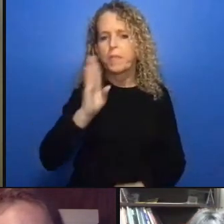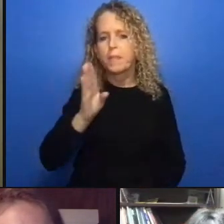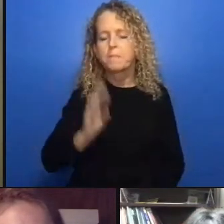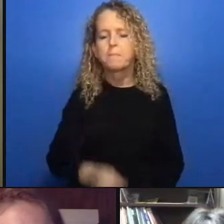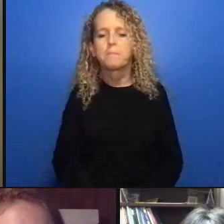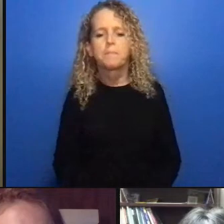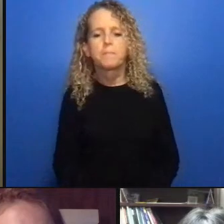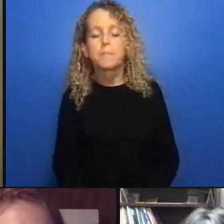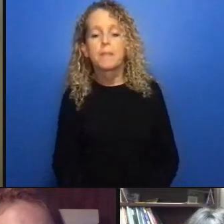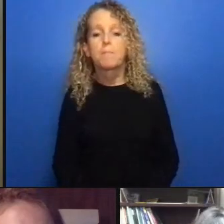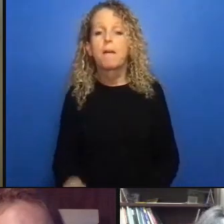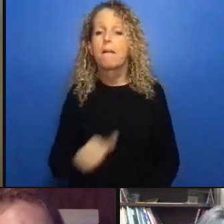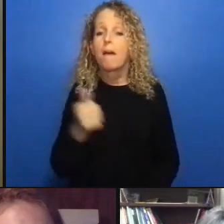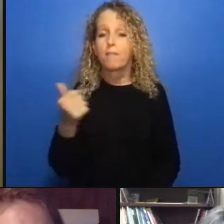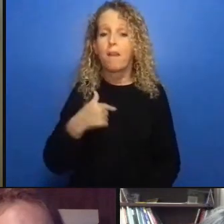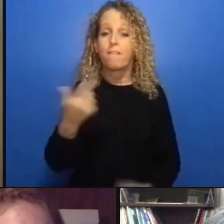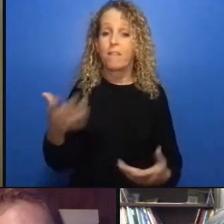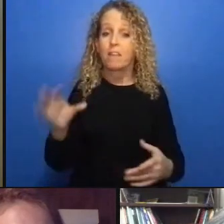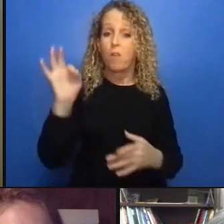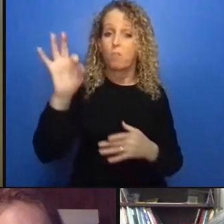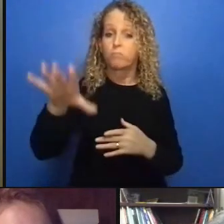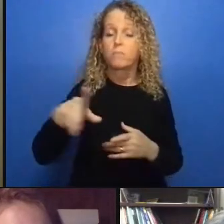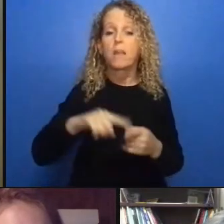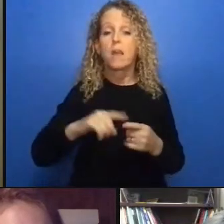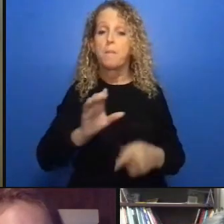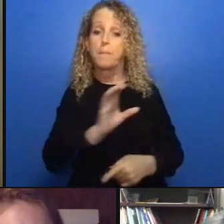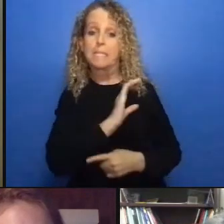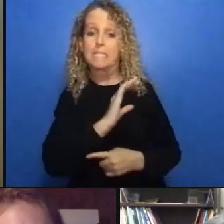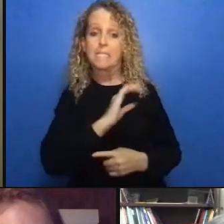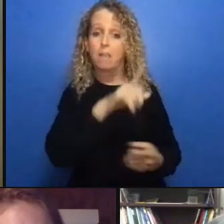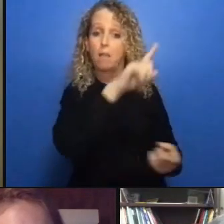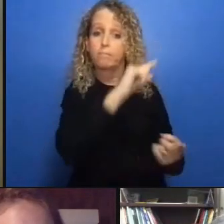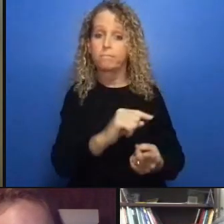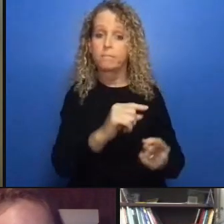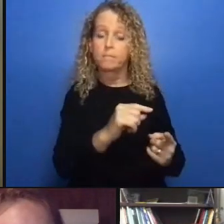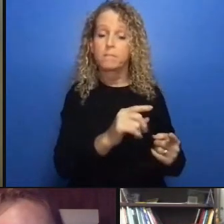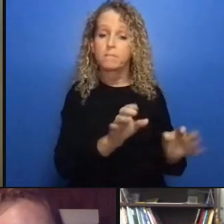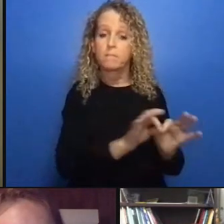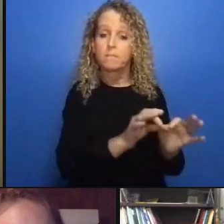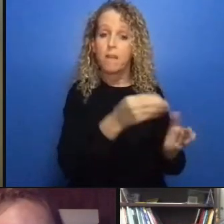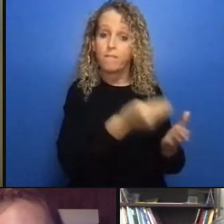like prac practically or the immediate response to paul's question is that I don't think that